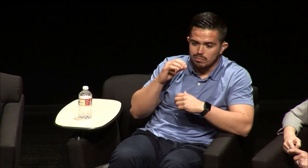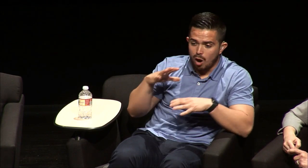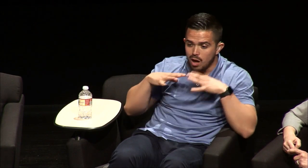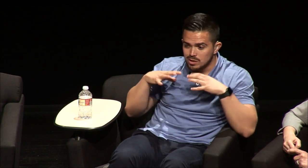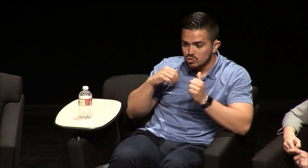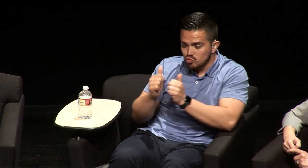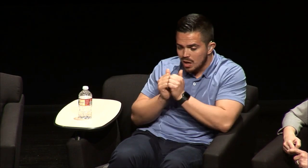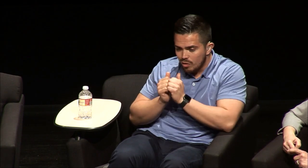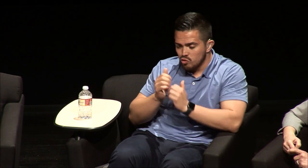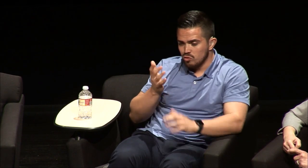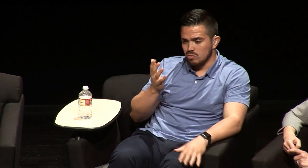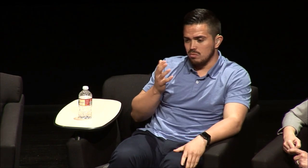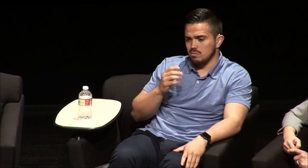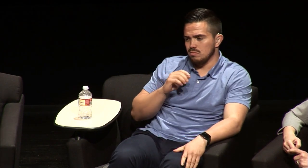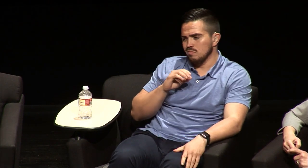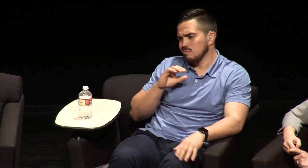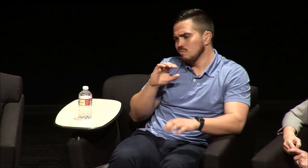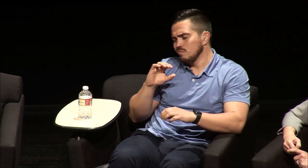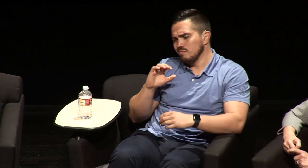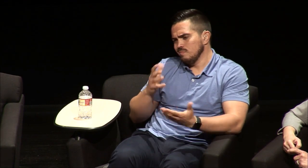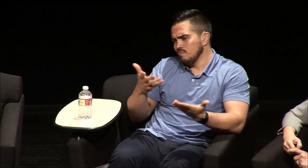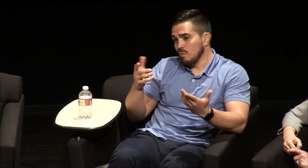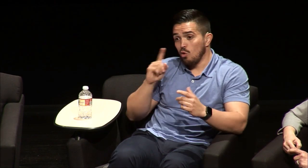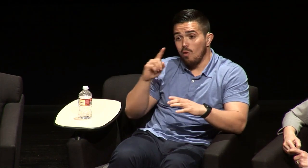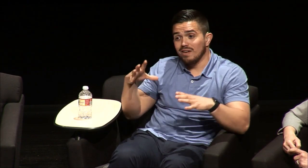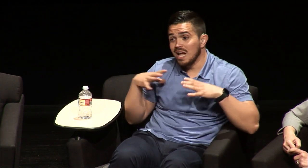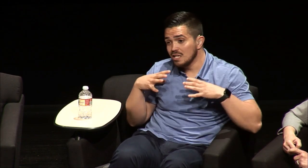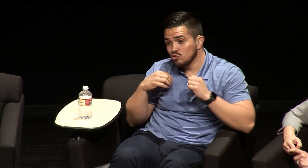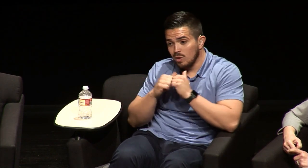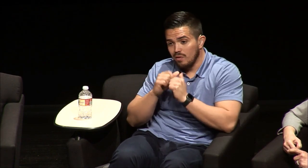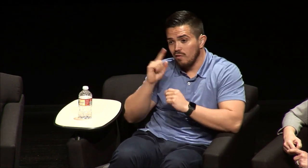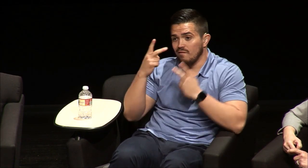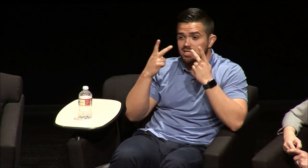could go to celebrations, we could do holidays together, we went on vacation